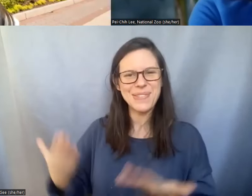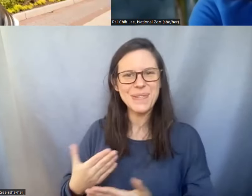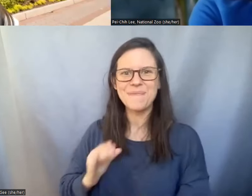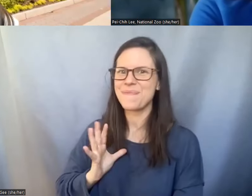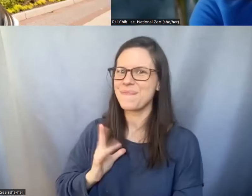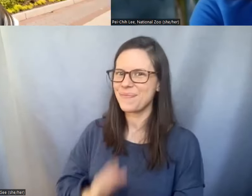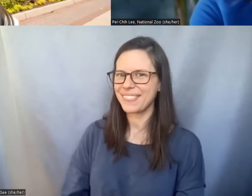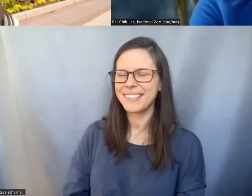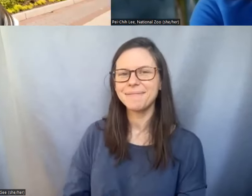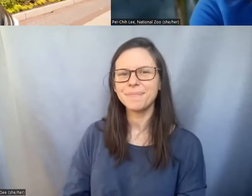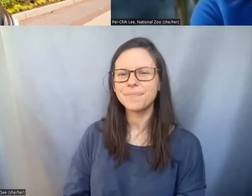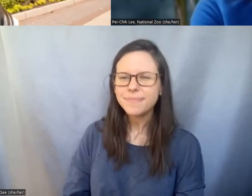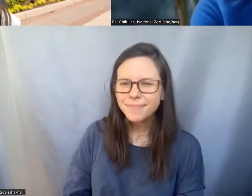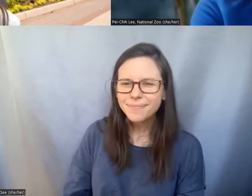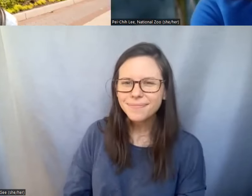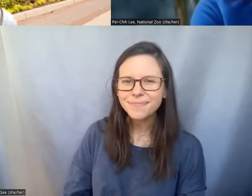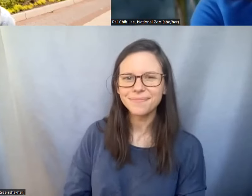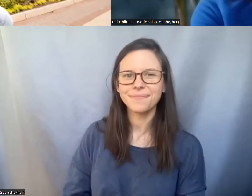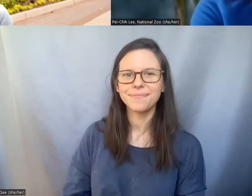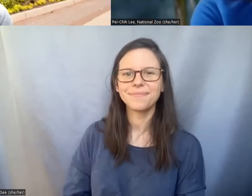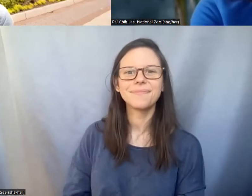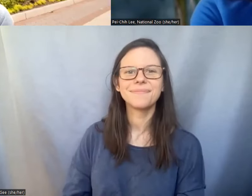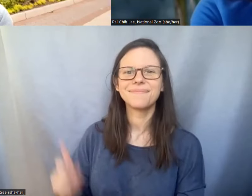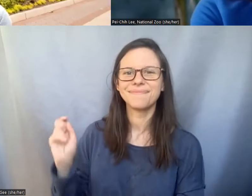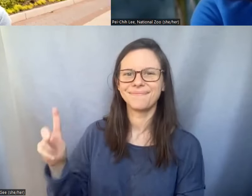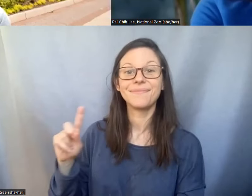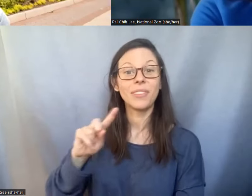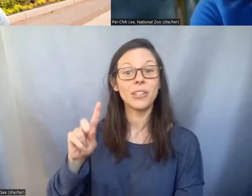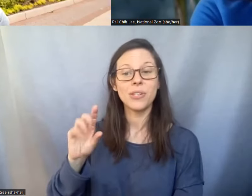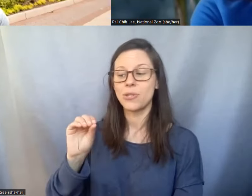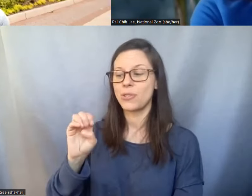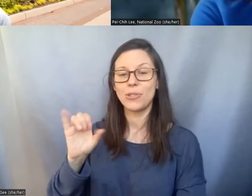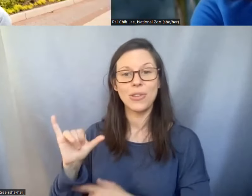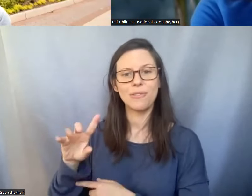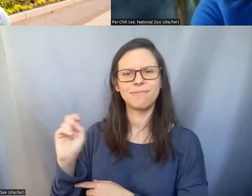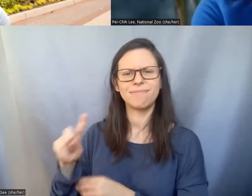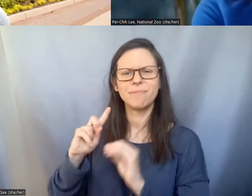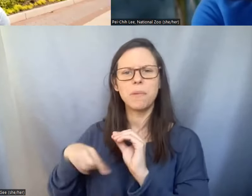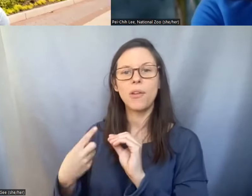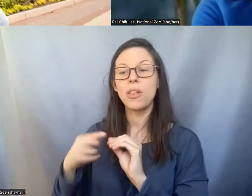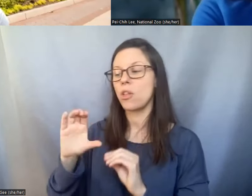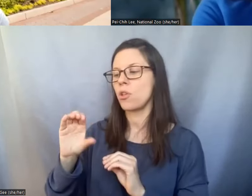Let's see we have a question from Zoe specifically about the cryo injuries with the